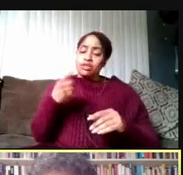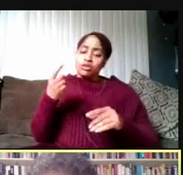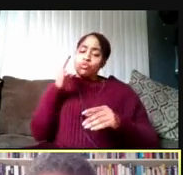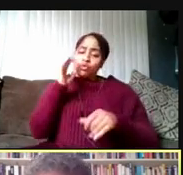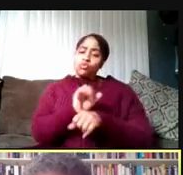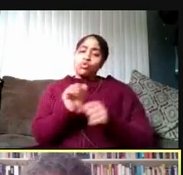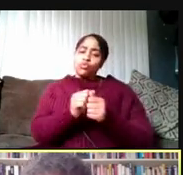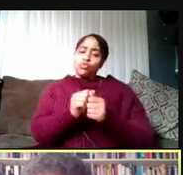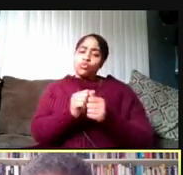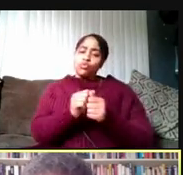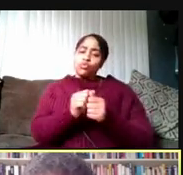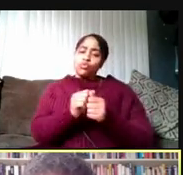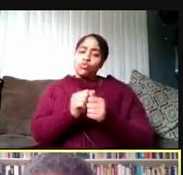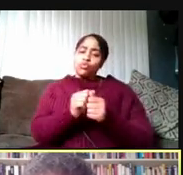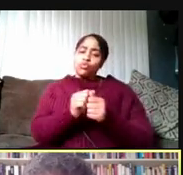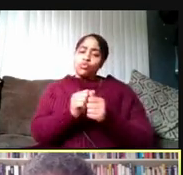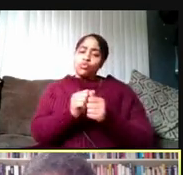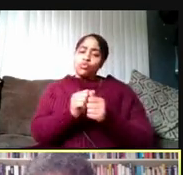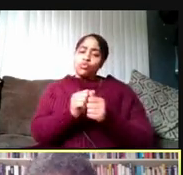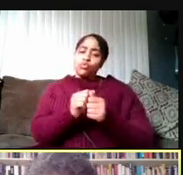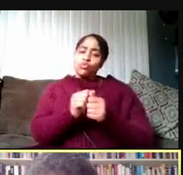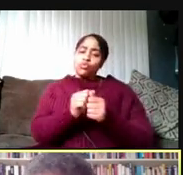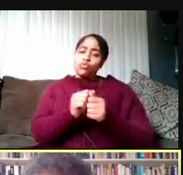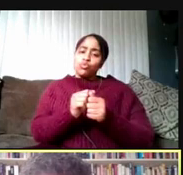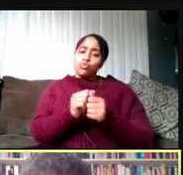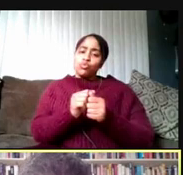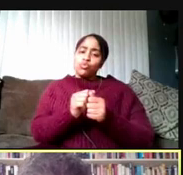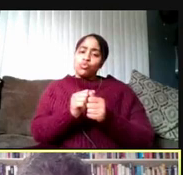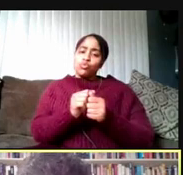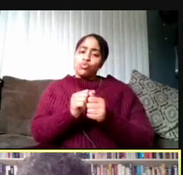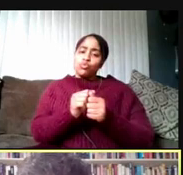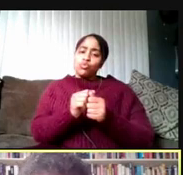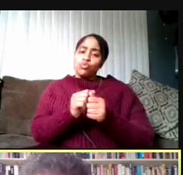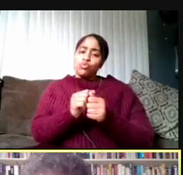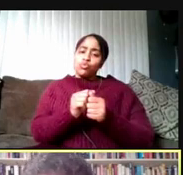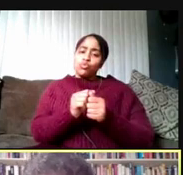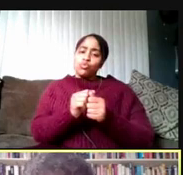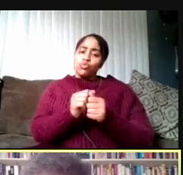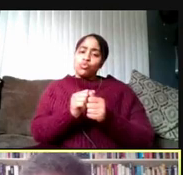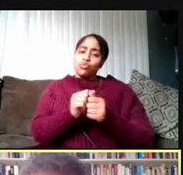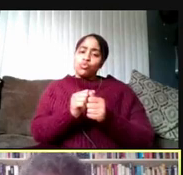that appropriate health and safety protocols and infrastructure would be in place